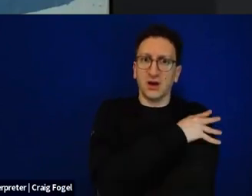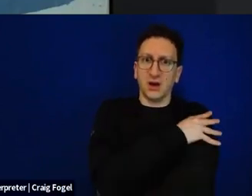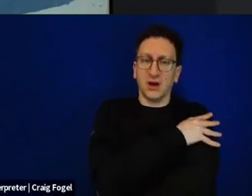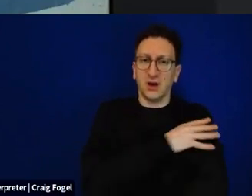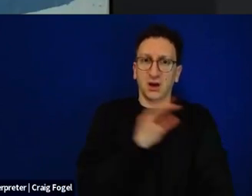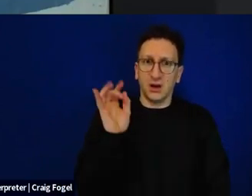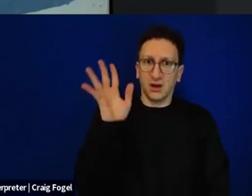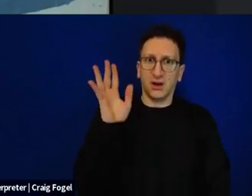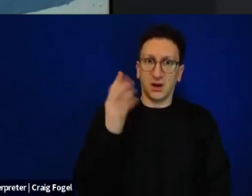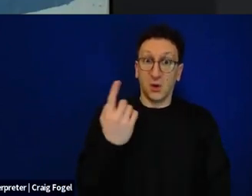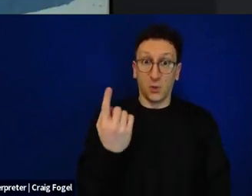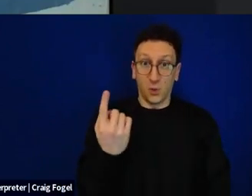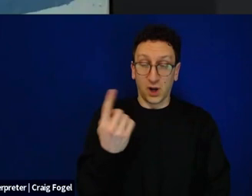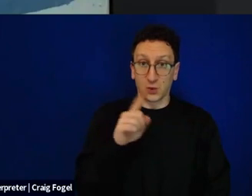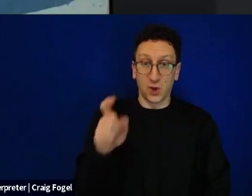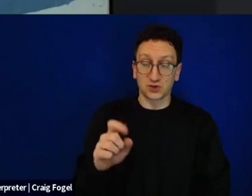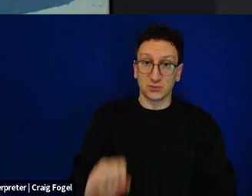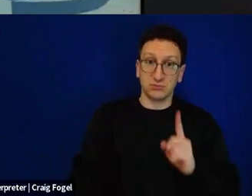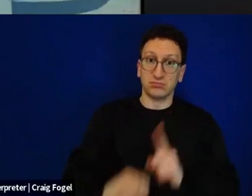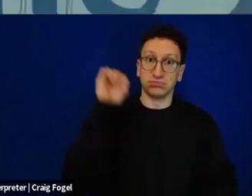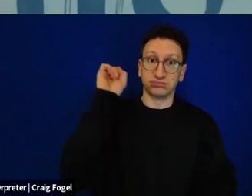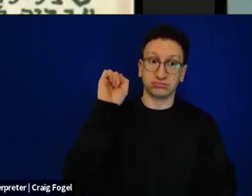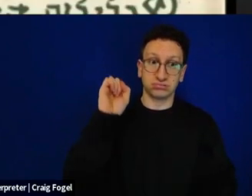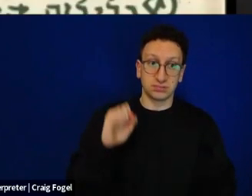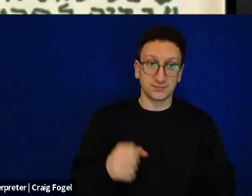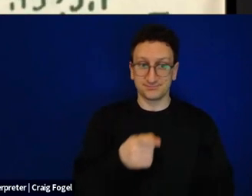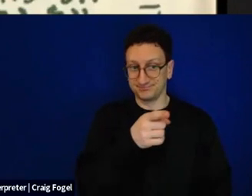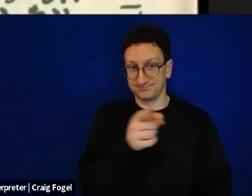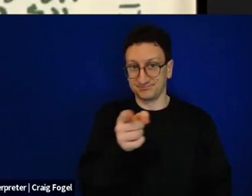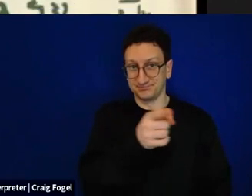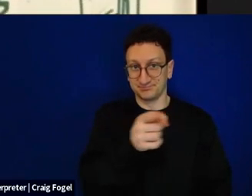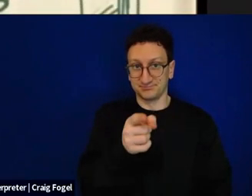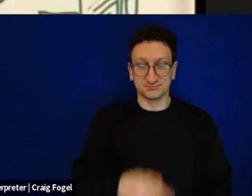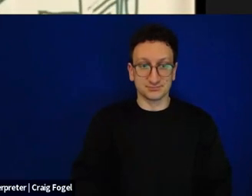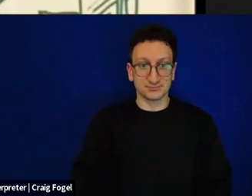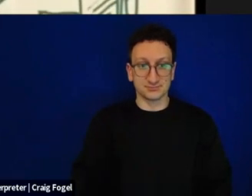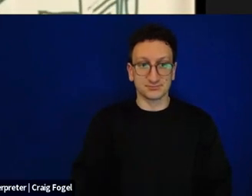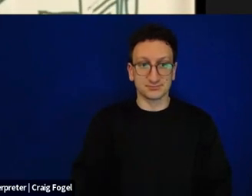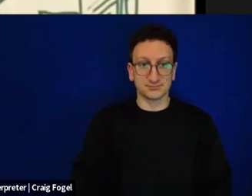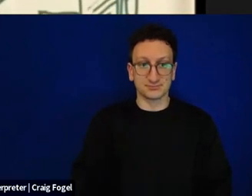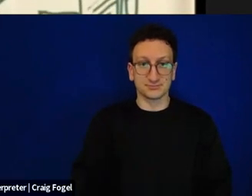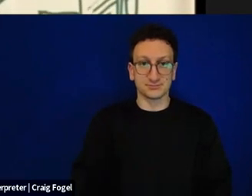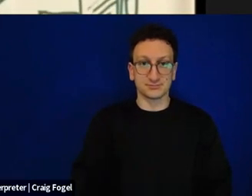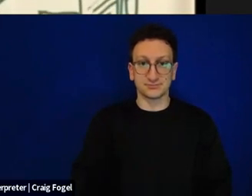the following question. *Hebrew on screen*